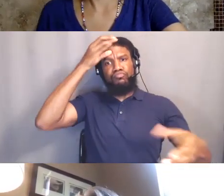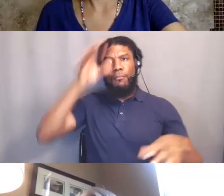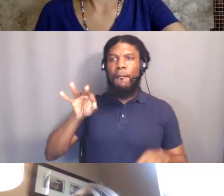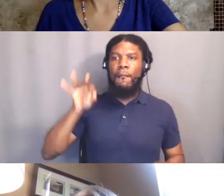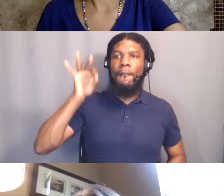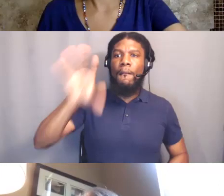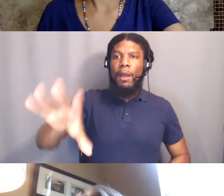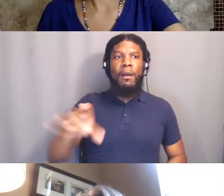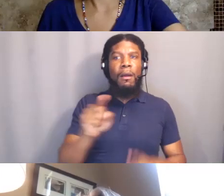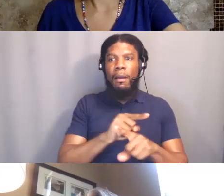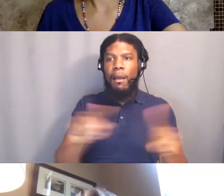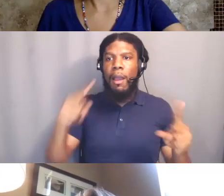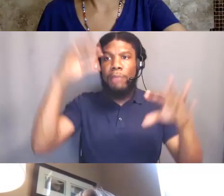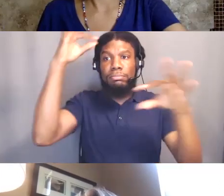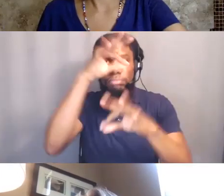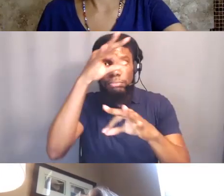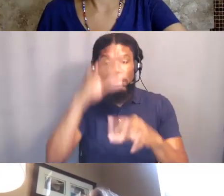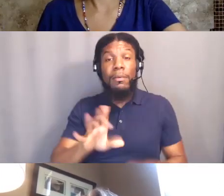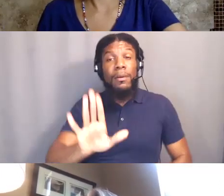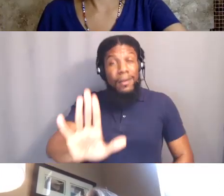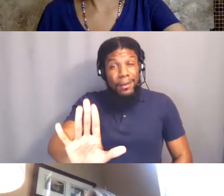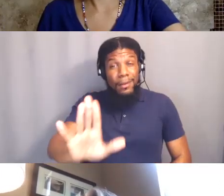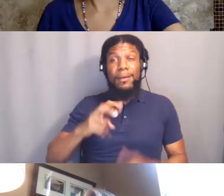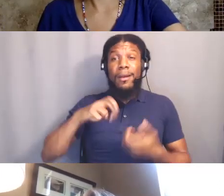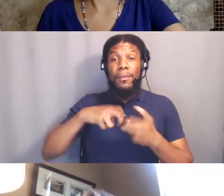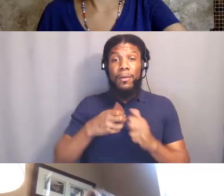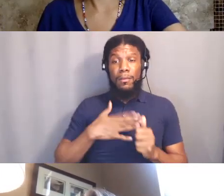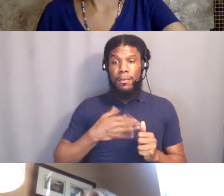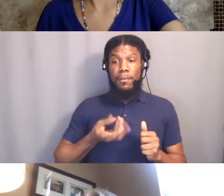The problem is, with my own Christianity